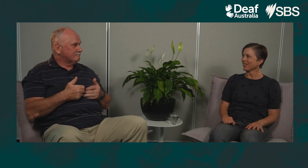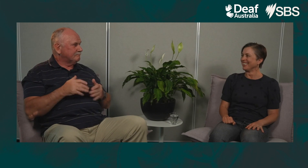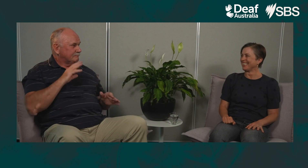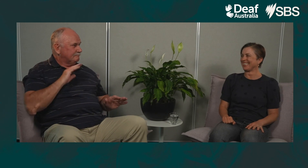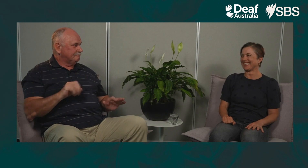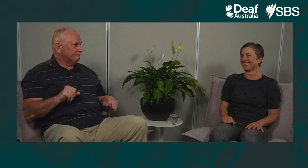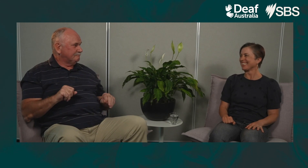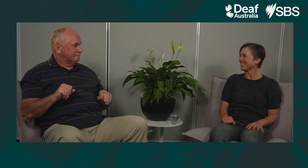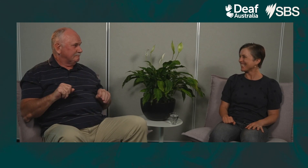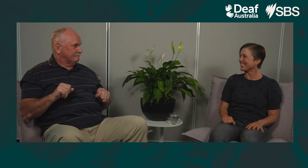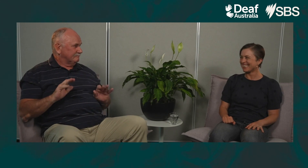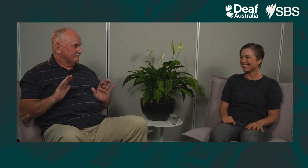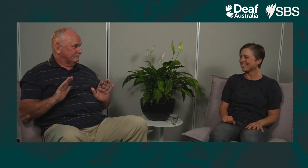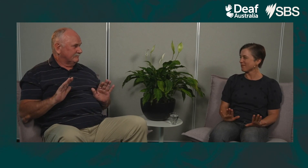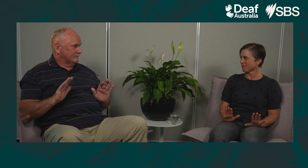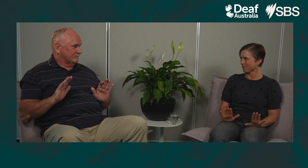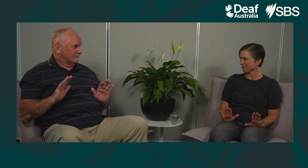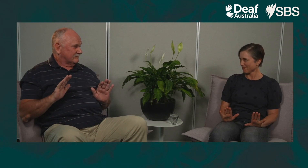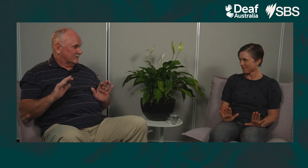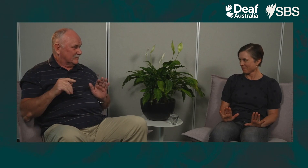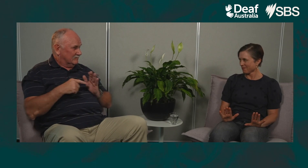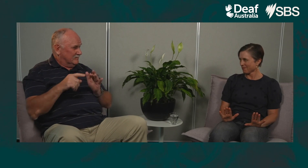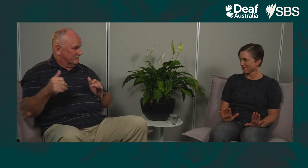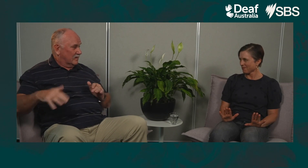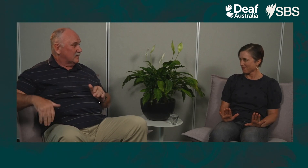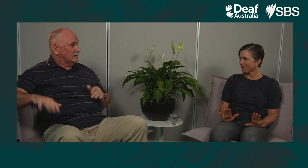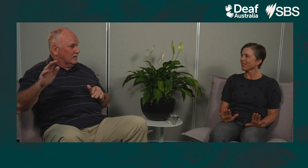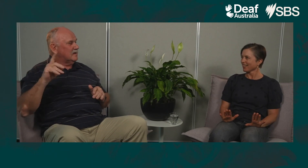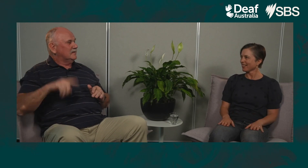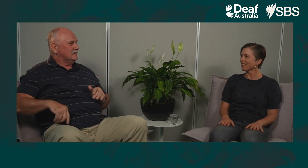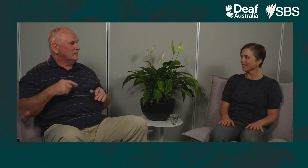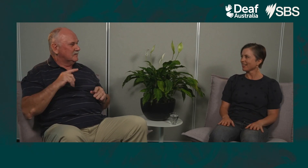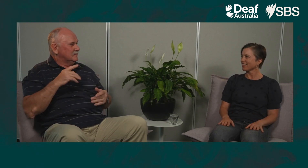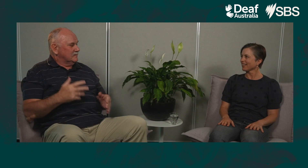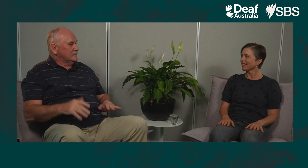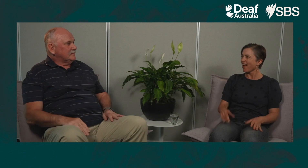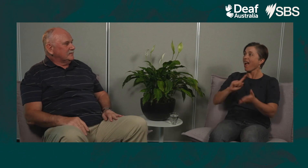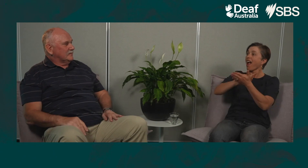sit tight for a while and not make a sound until that person left and then I could feel comfortable to do my business.